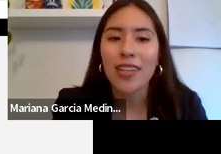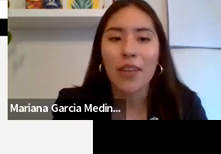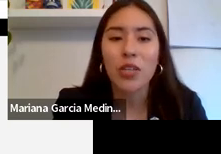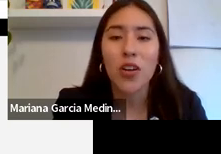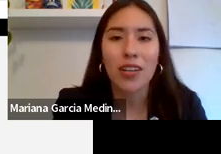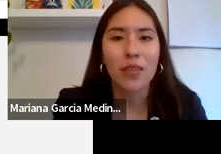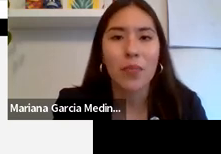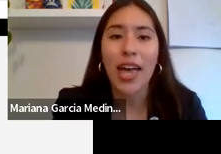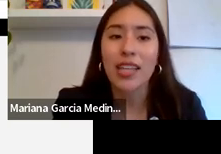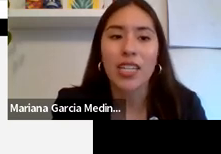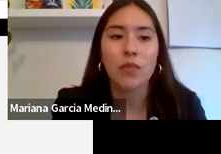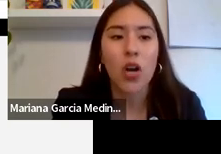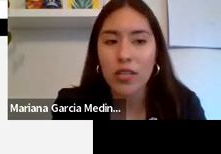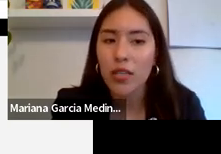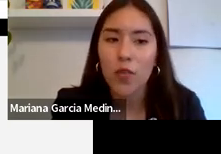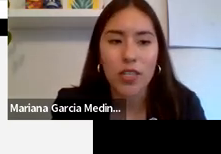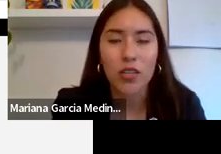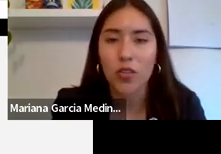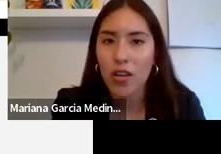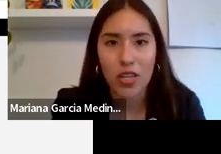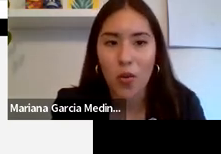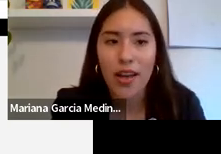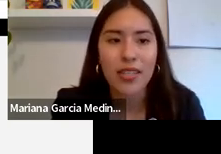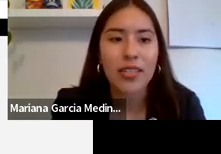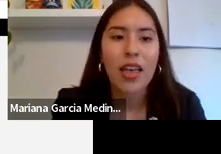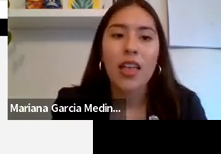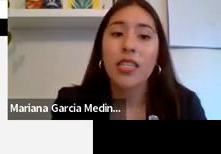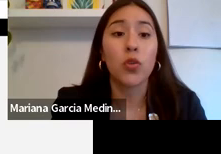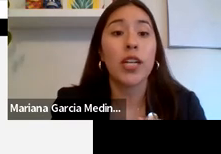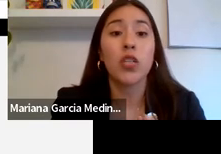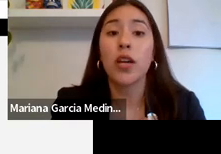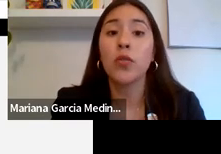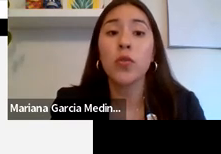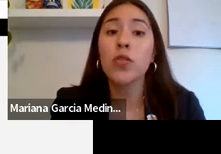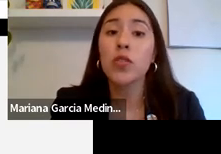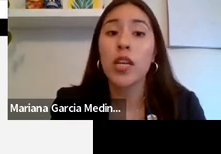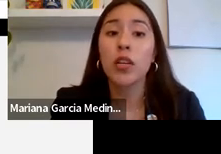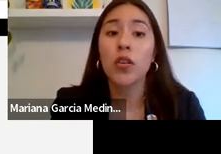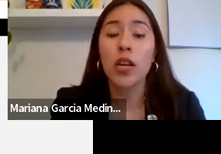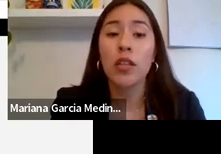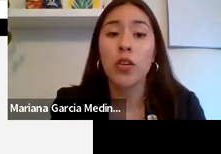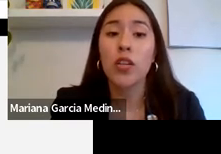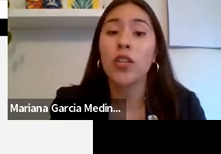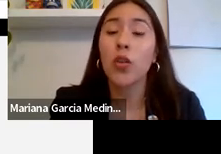Has an imperfect history, and much of the work they would do, and much of that work, and our State has also engaged in important innovations in the area of democracy, rights, and freedoms, in My presentation. And freedoms. In my presentation, I will cover three areas that have been I will cover 3 areas that have been targeted by anti-democracy forces across the Us.